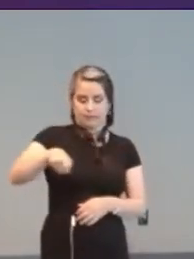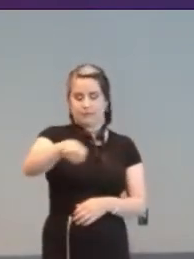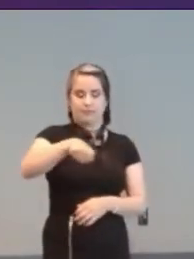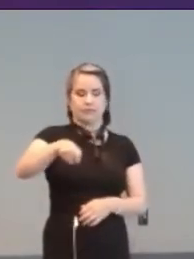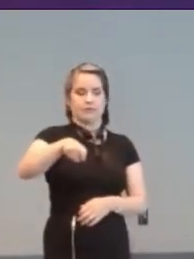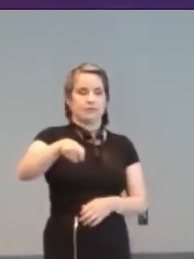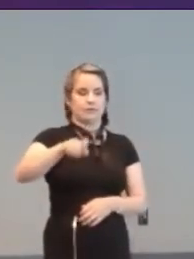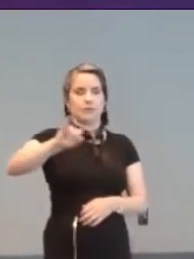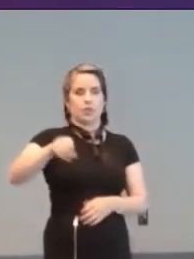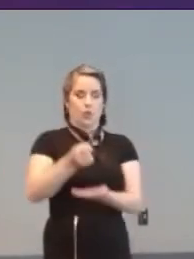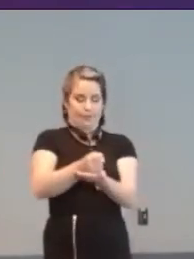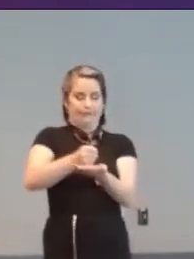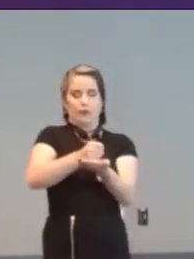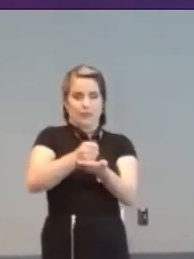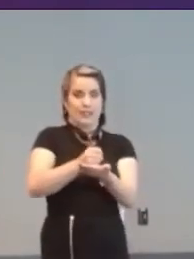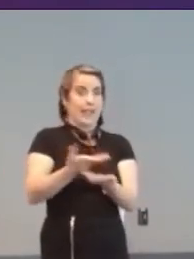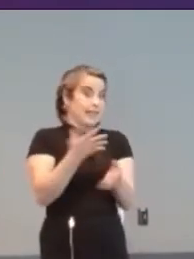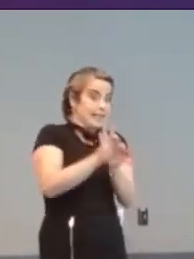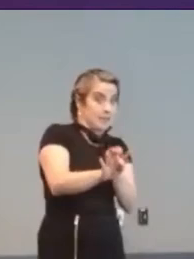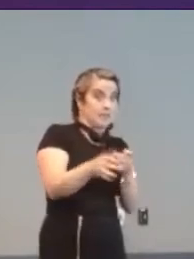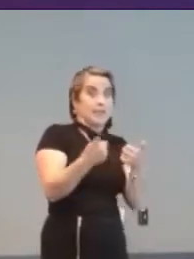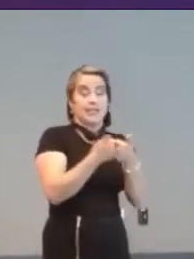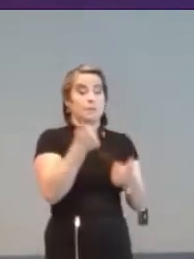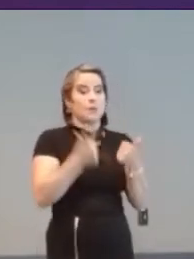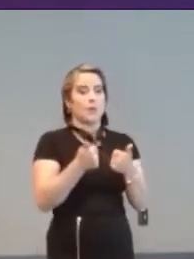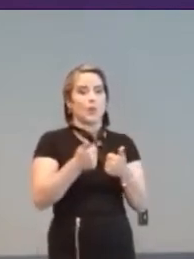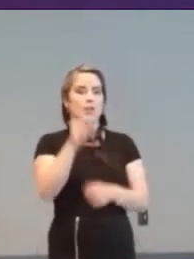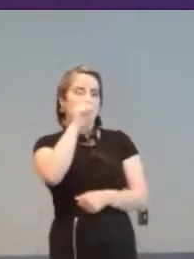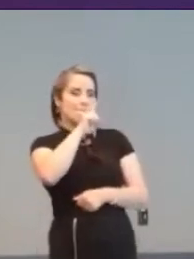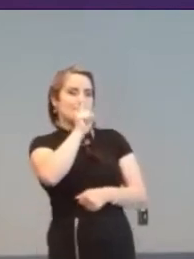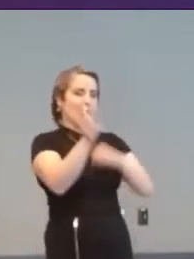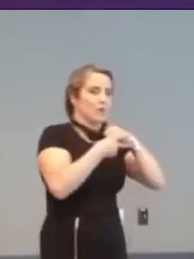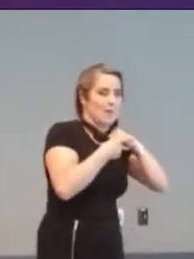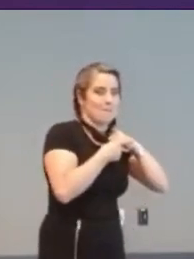of the games is Mouse Trap. The object of mouse trap is to catch a mouse by